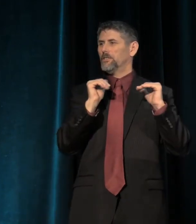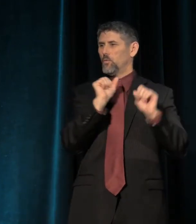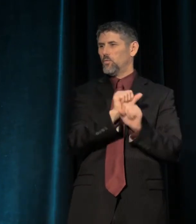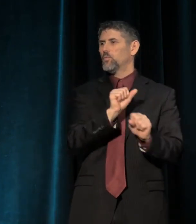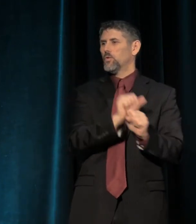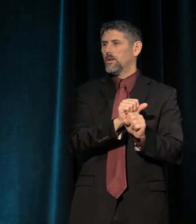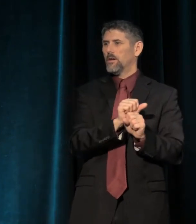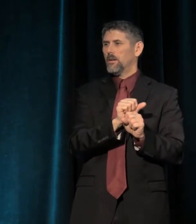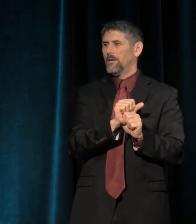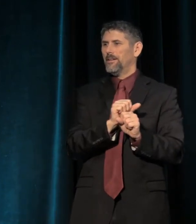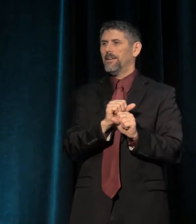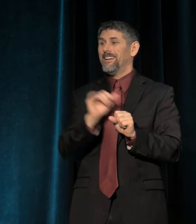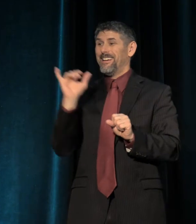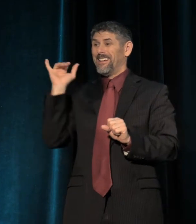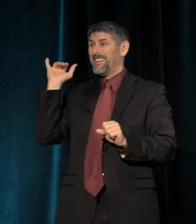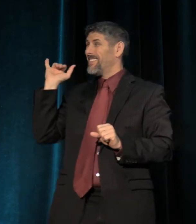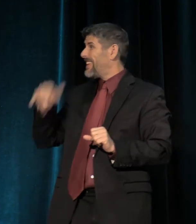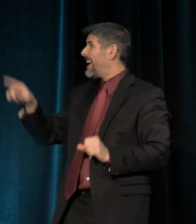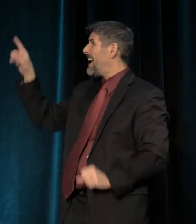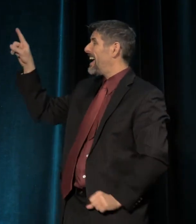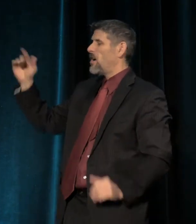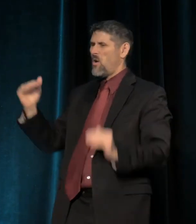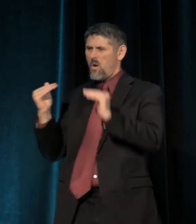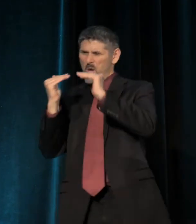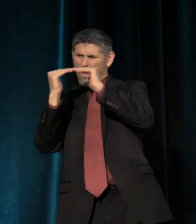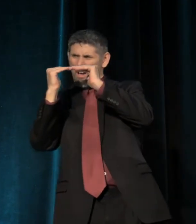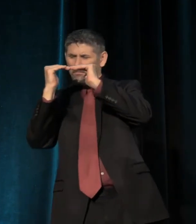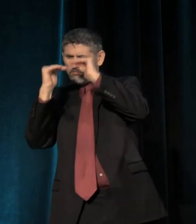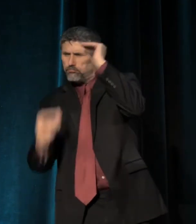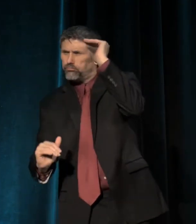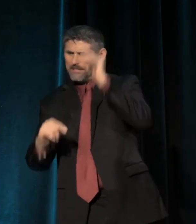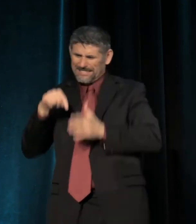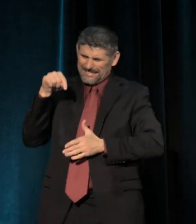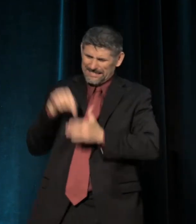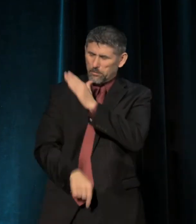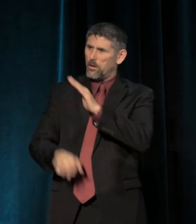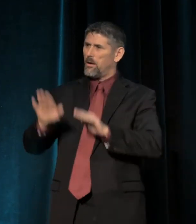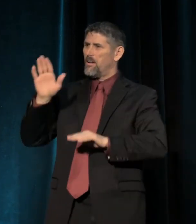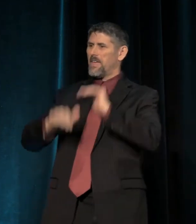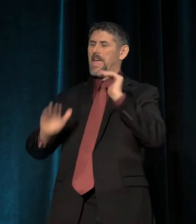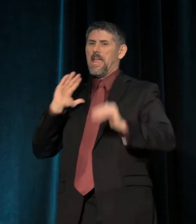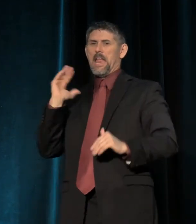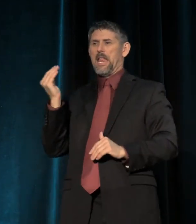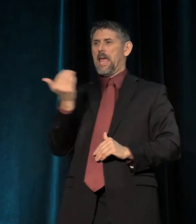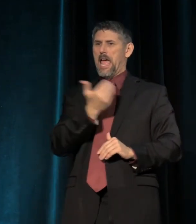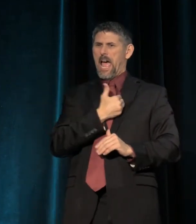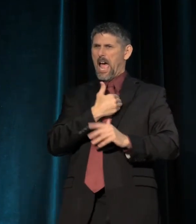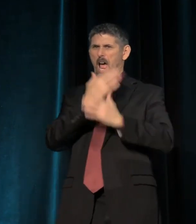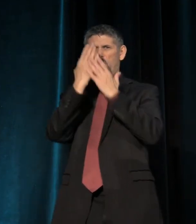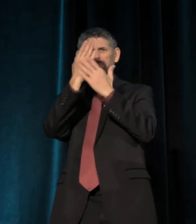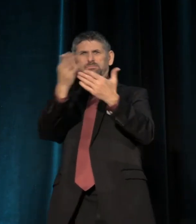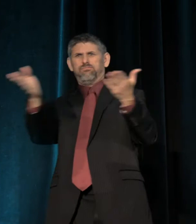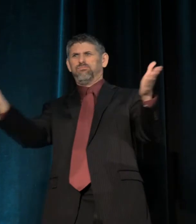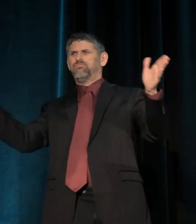This is inequality that's deeper than our own vast income inequality in the U.S., right?